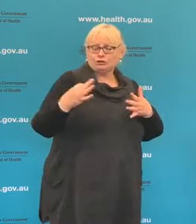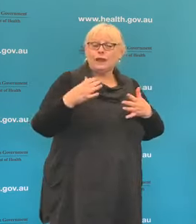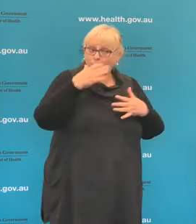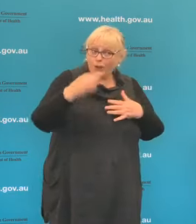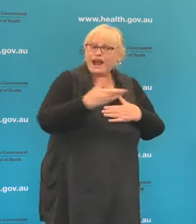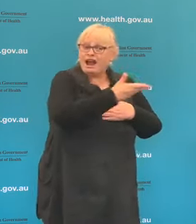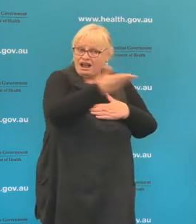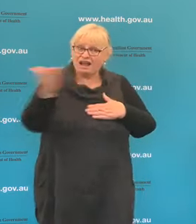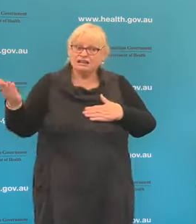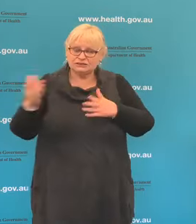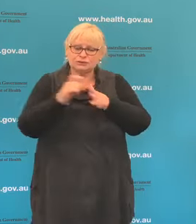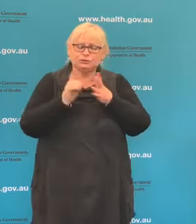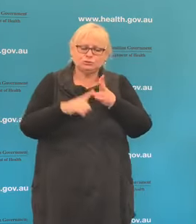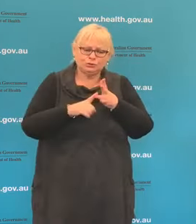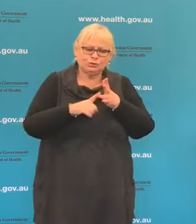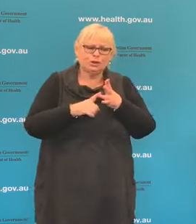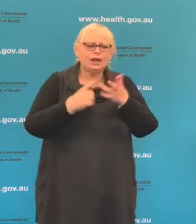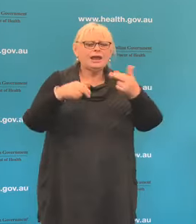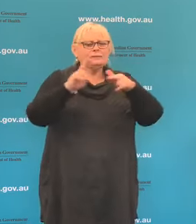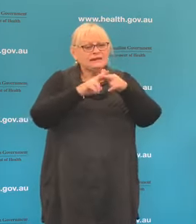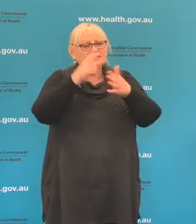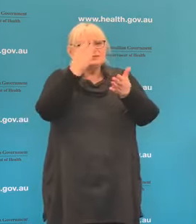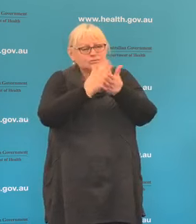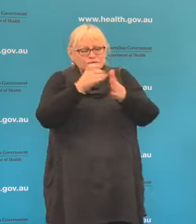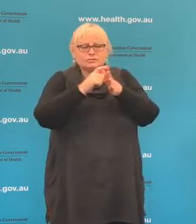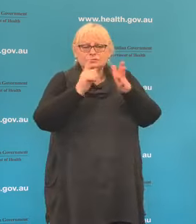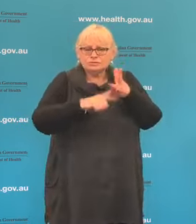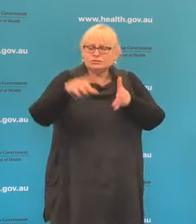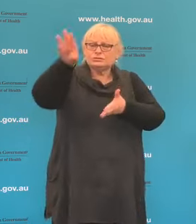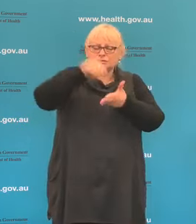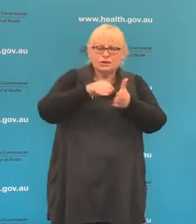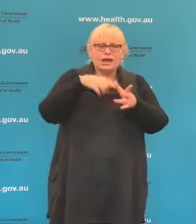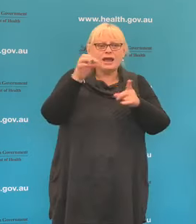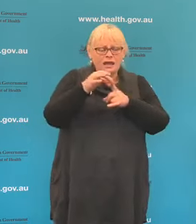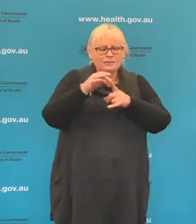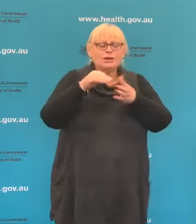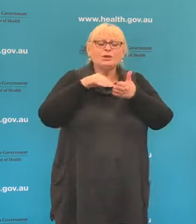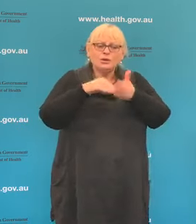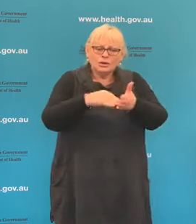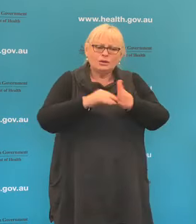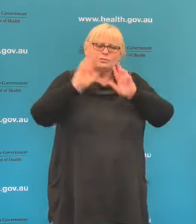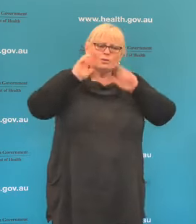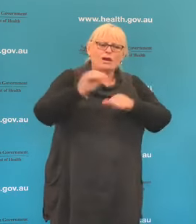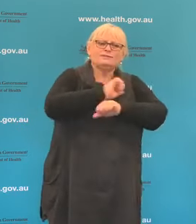this you are potentially helping to protect your own health, to protect the